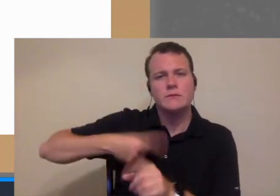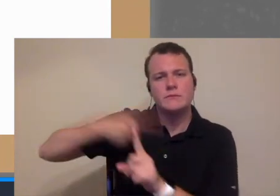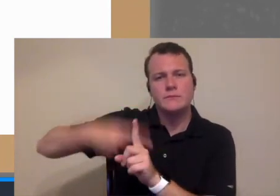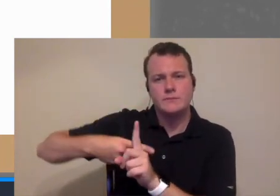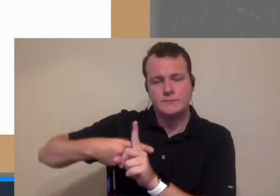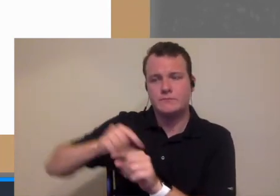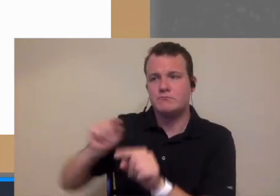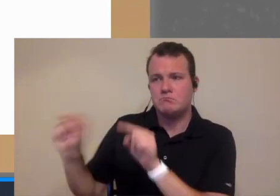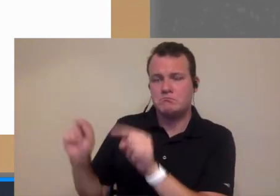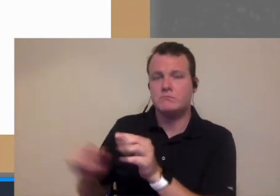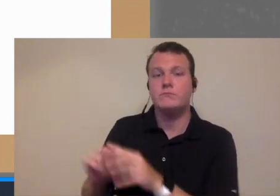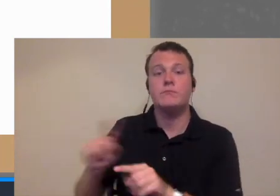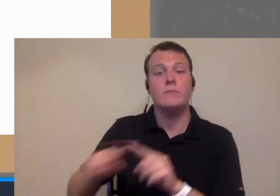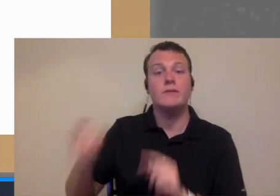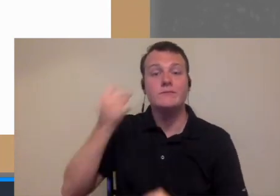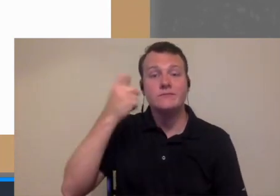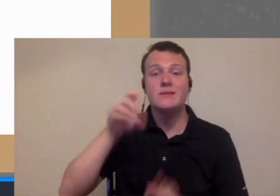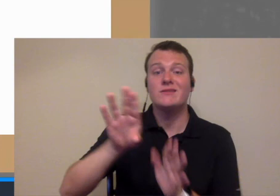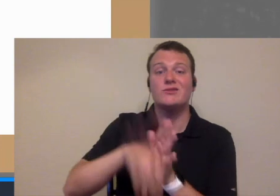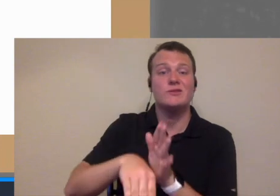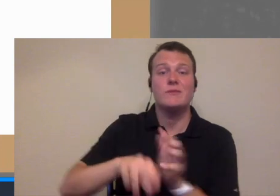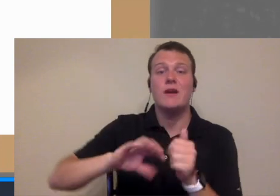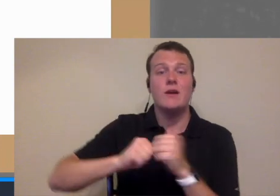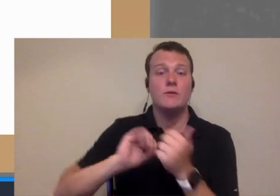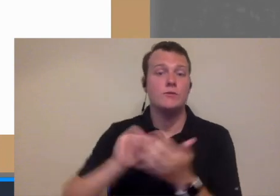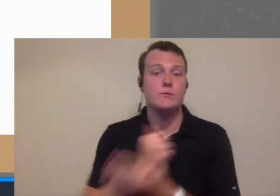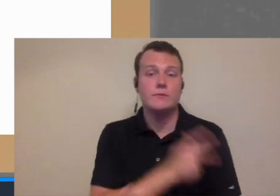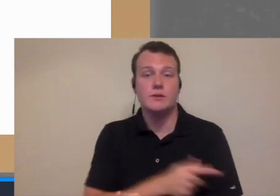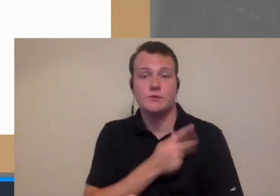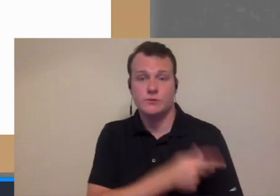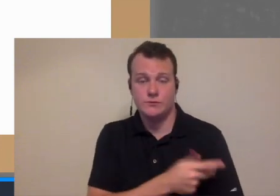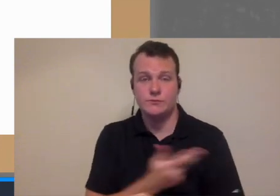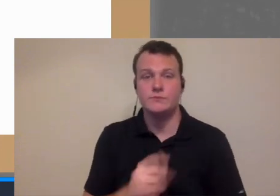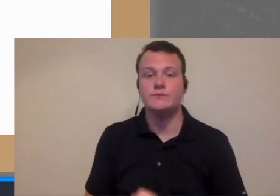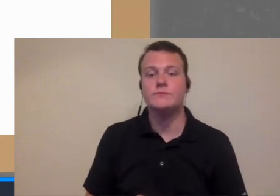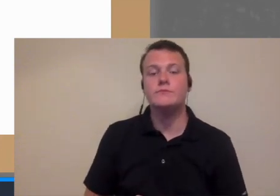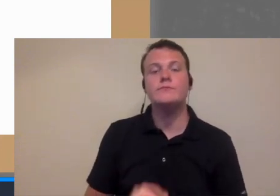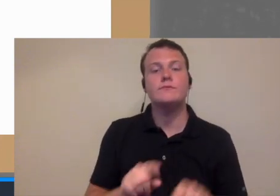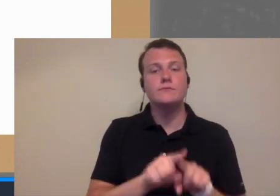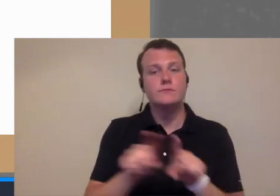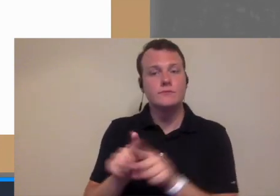was once a month right but a really cheap way for getting new patients also